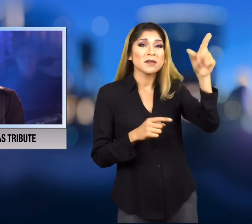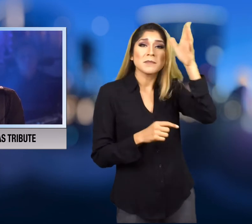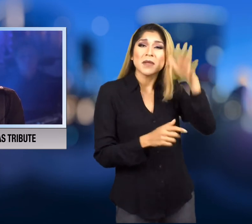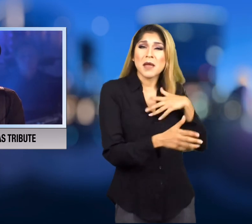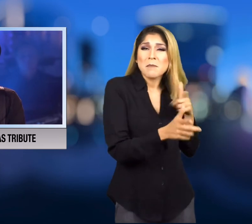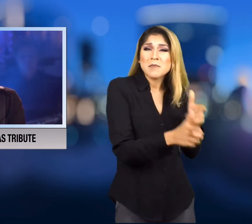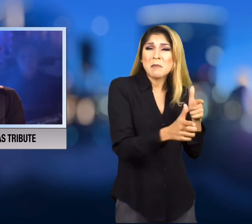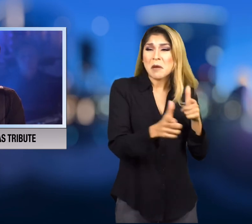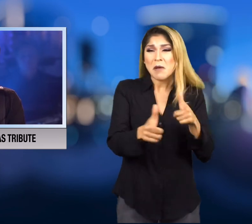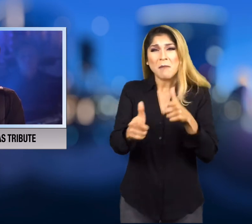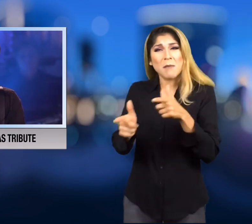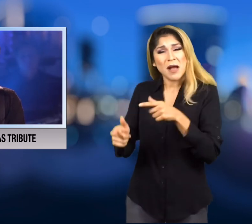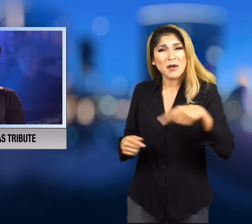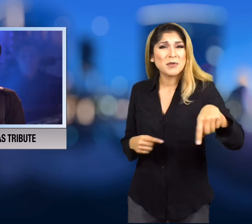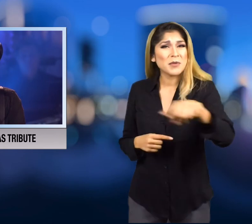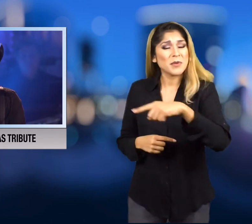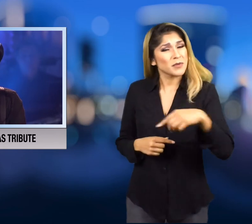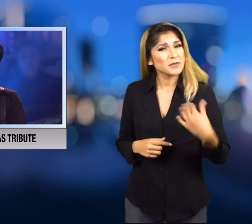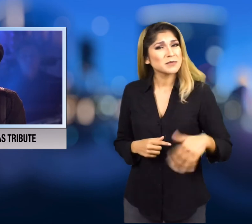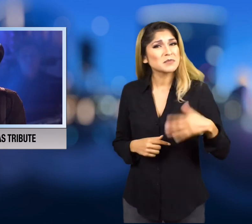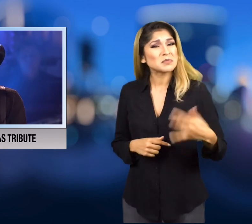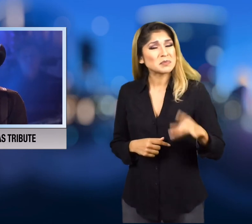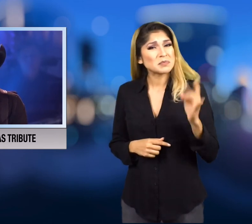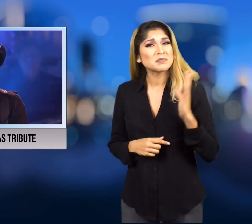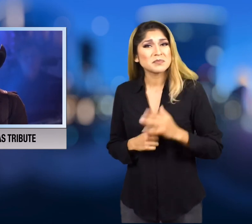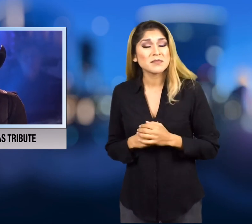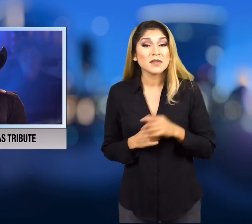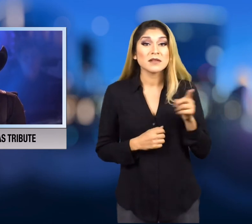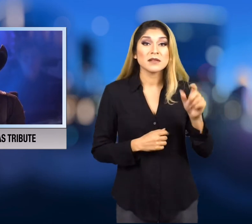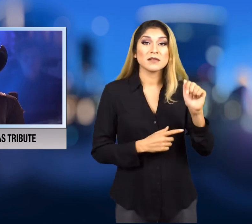fire on the crowd. In his message